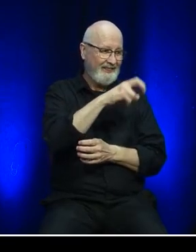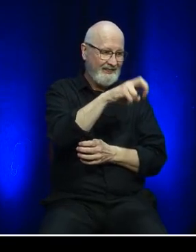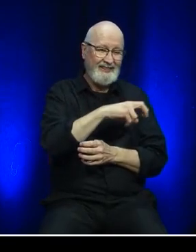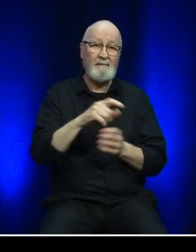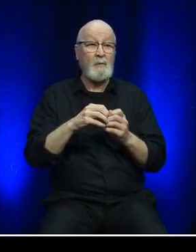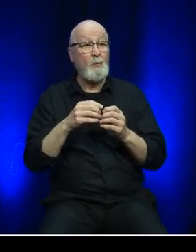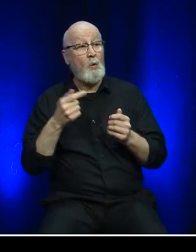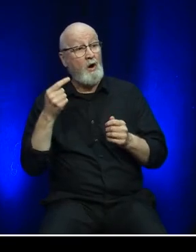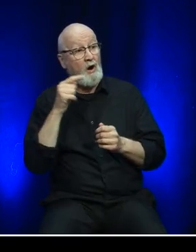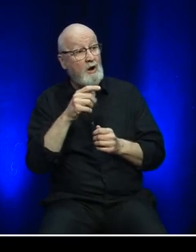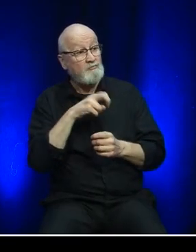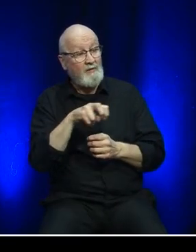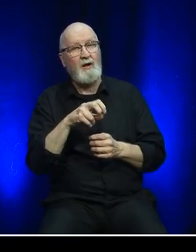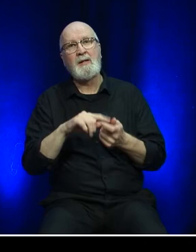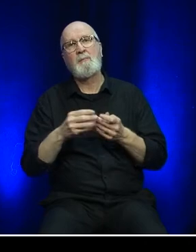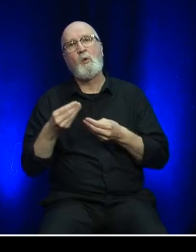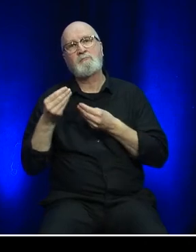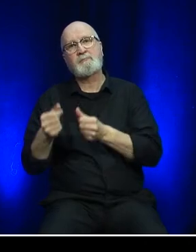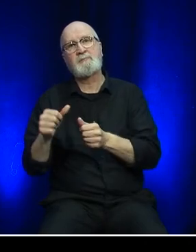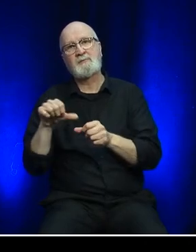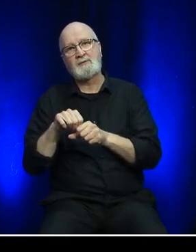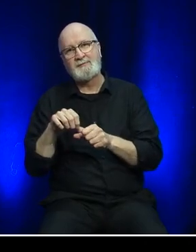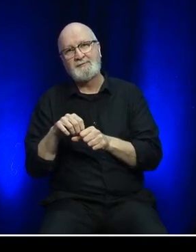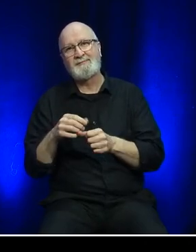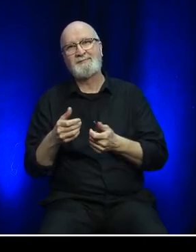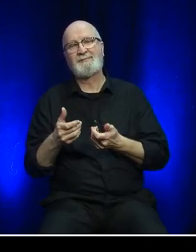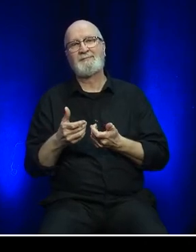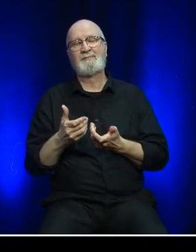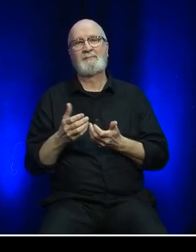of trips on the Gulf service to meet traffic demand.